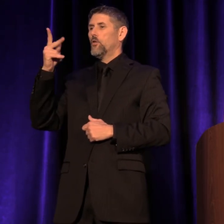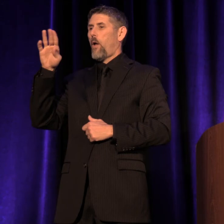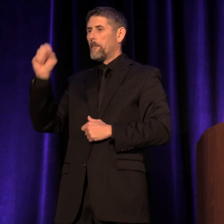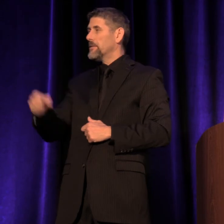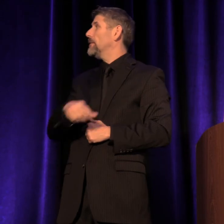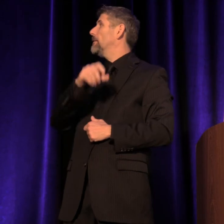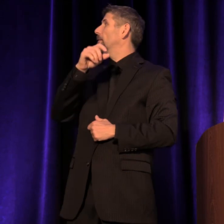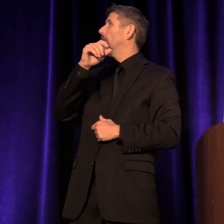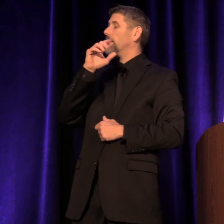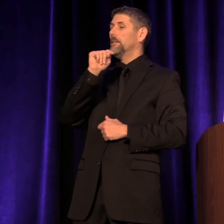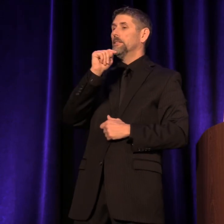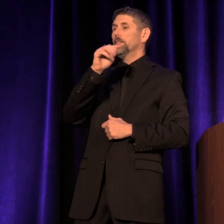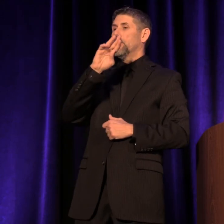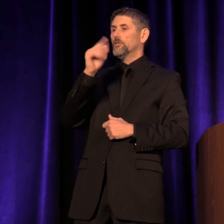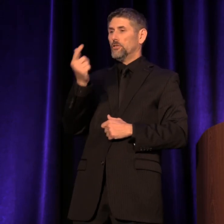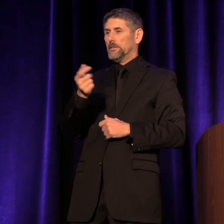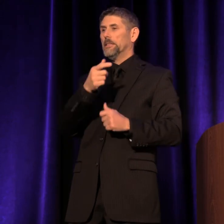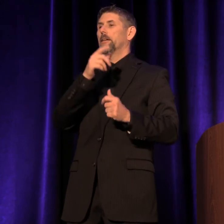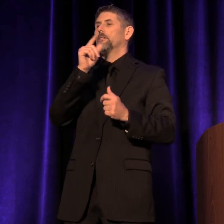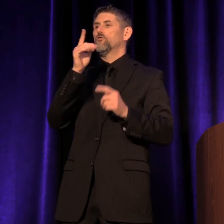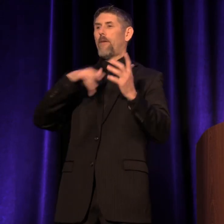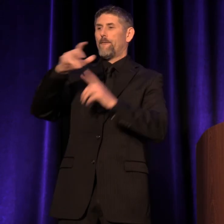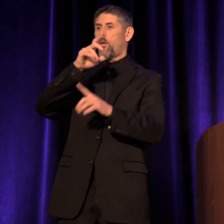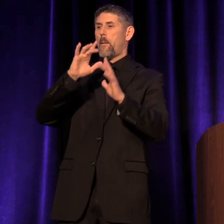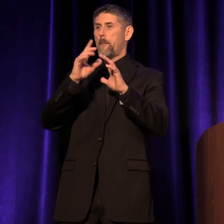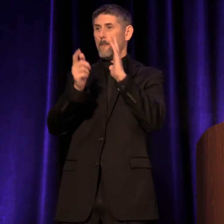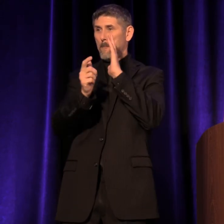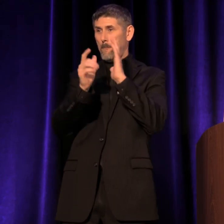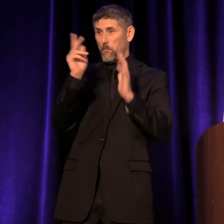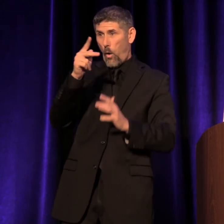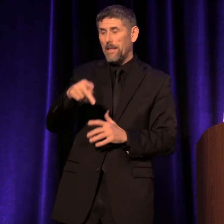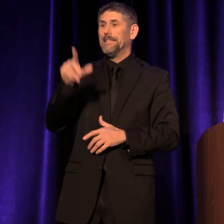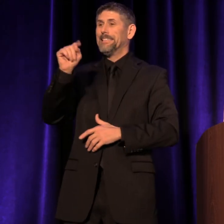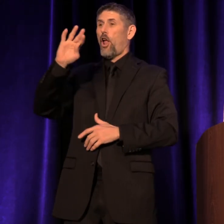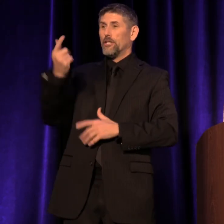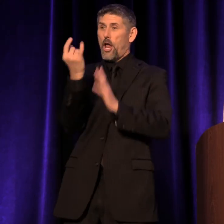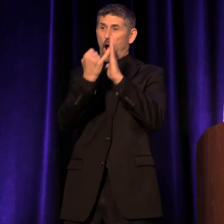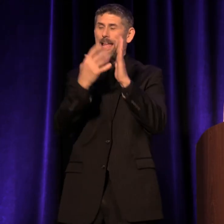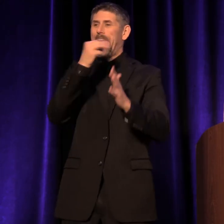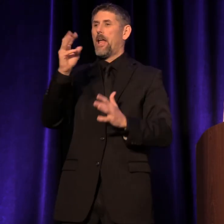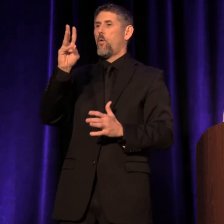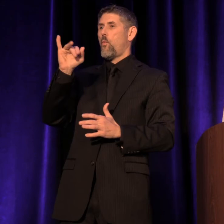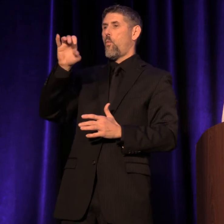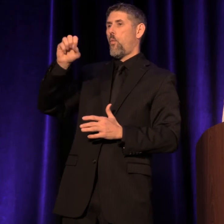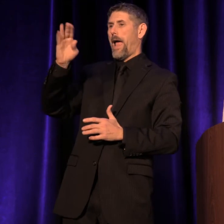Travel Portland, TRG Arts, and the Weissberg Foundation.